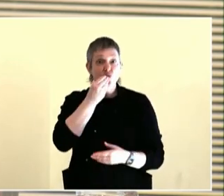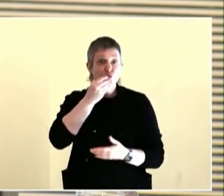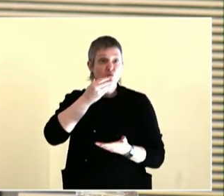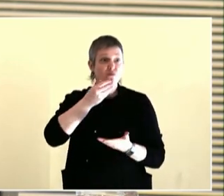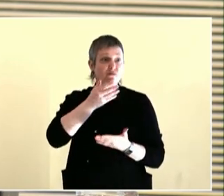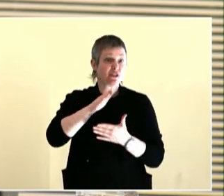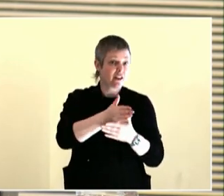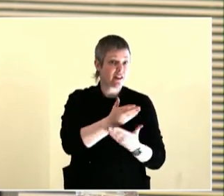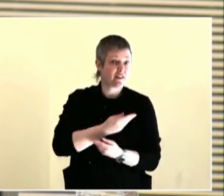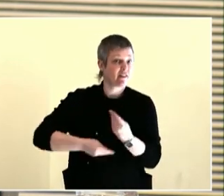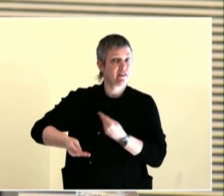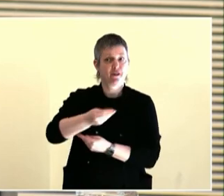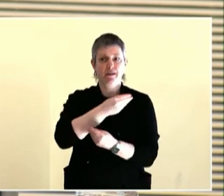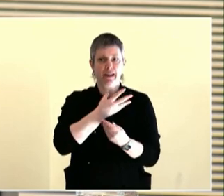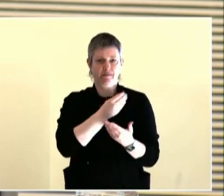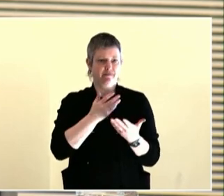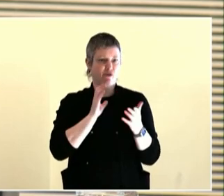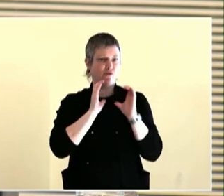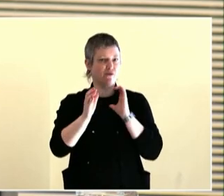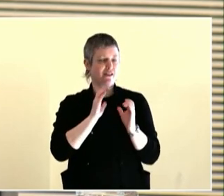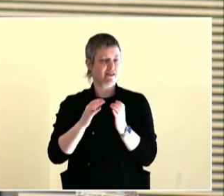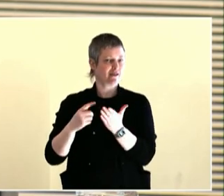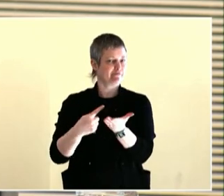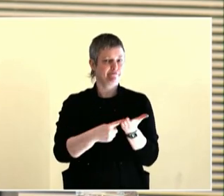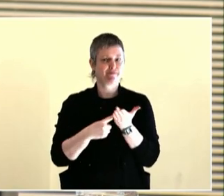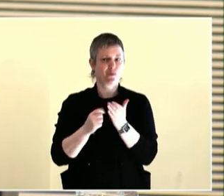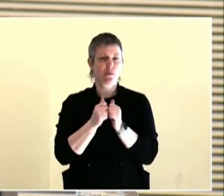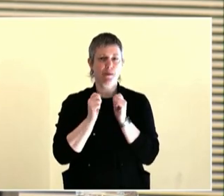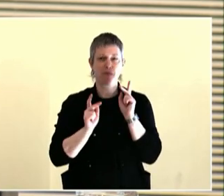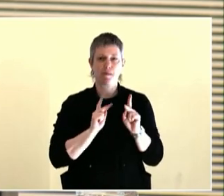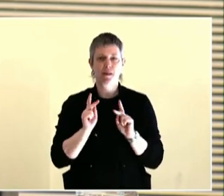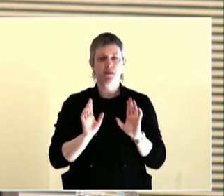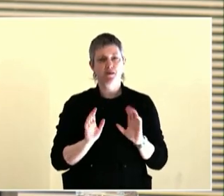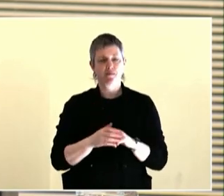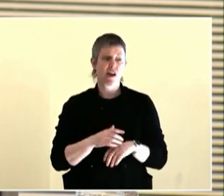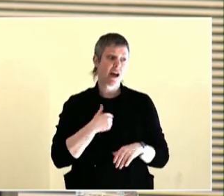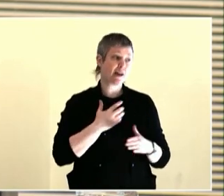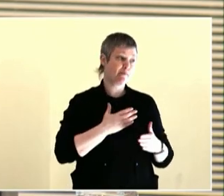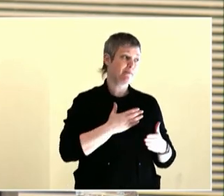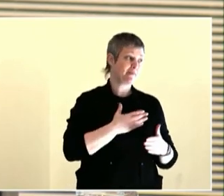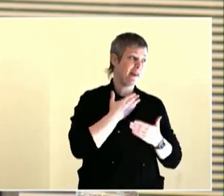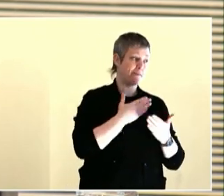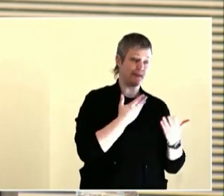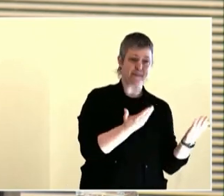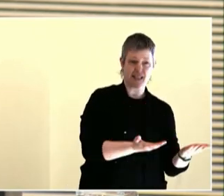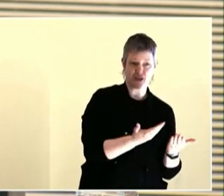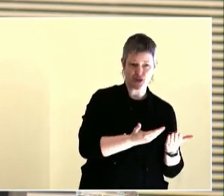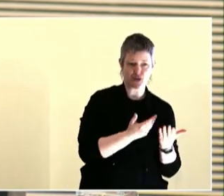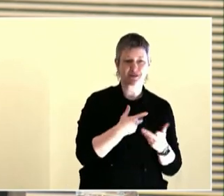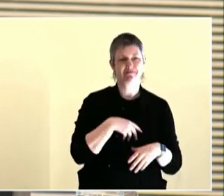And for us, it was really important to use curriculum that anybody could use. So everything that we did, all